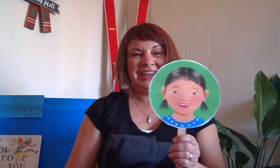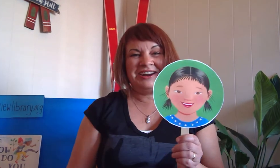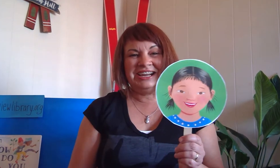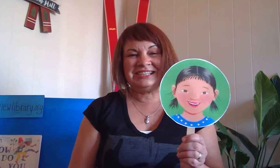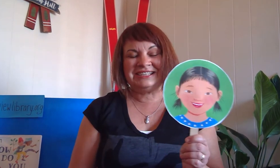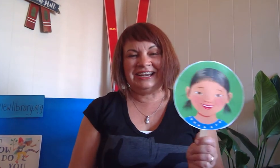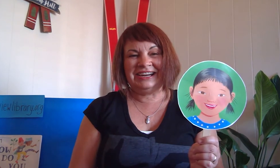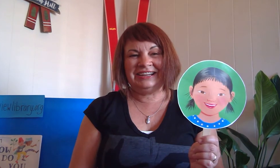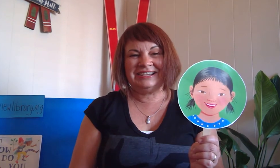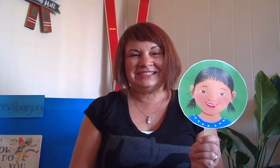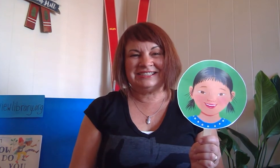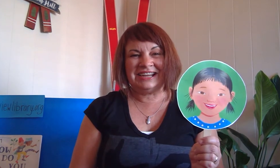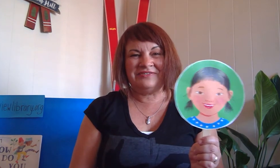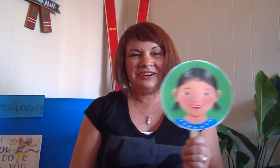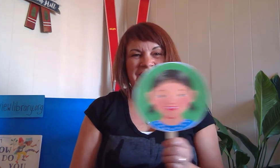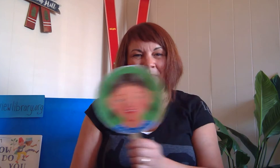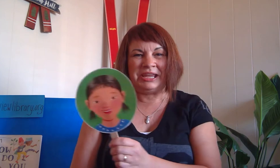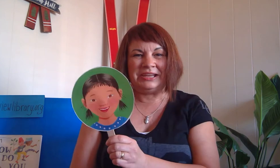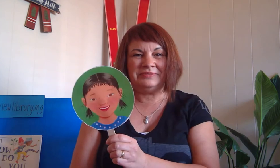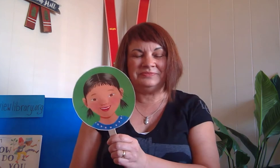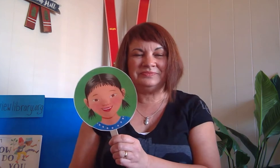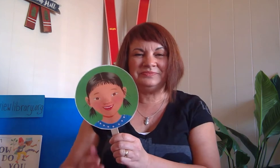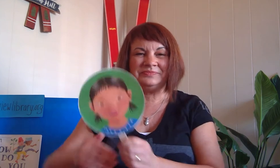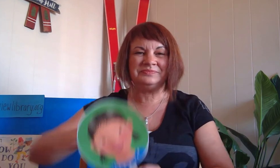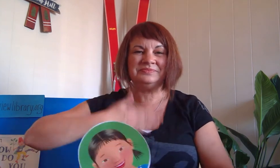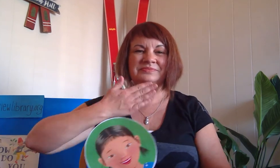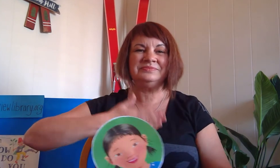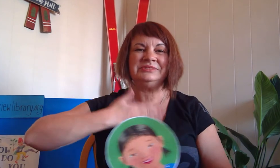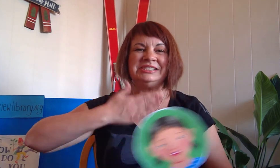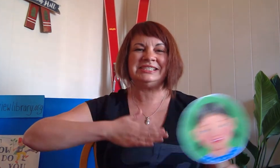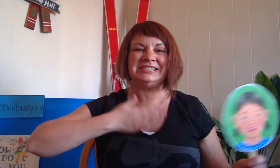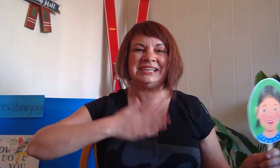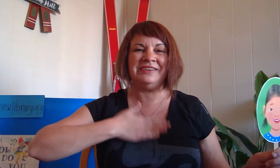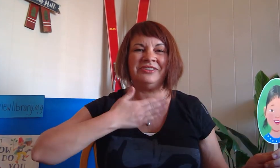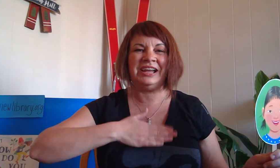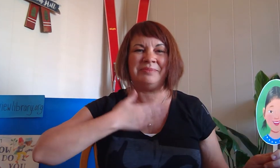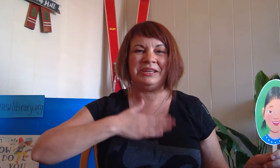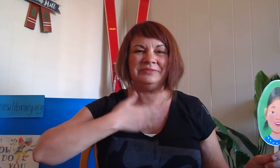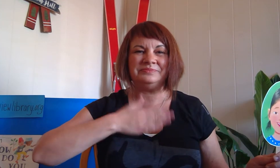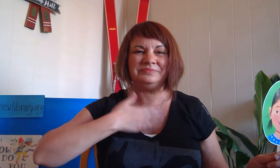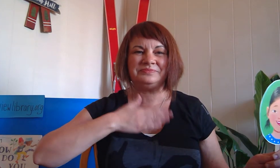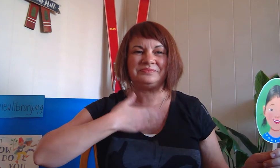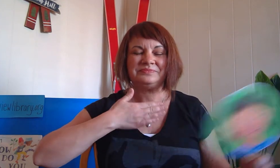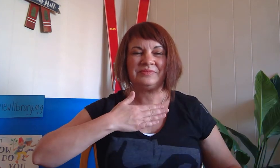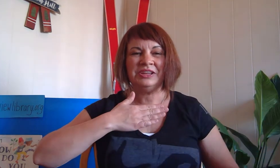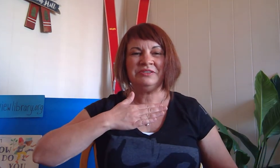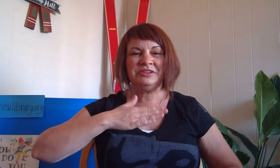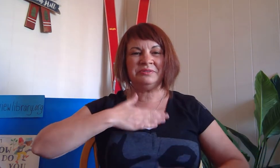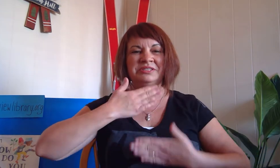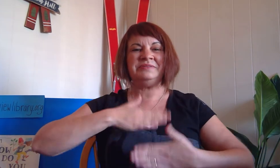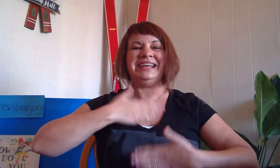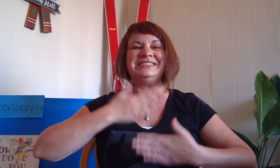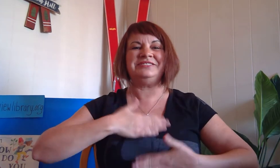Our next sign is the sign for happy. This is the sign for happy. You can do it with two hands too